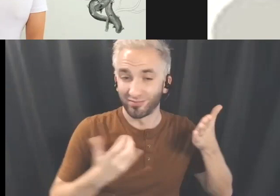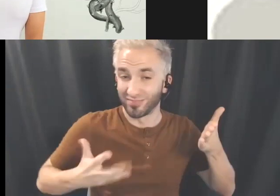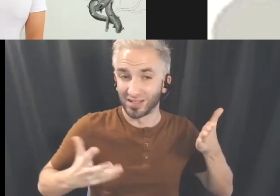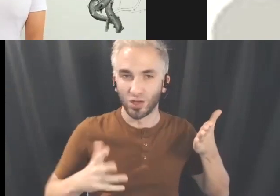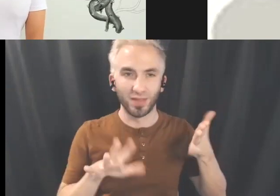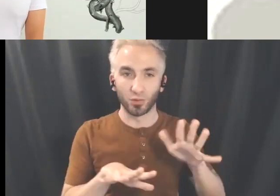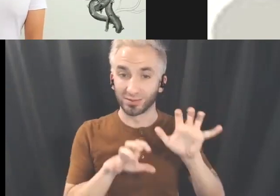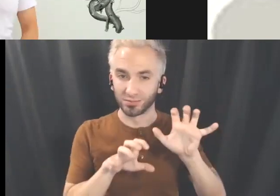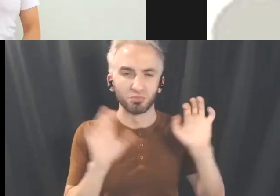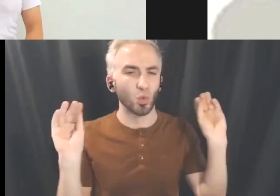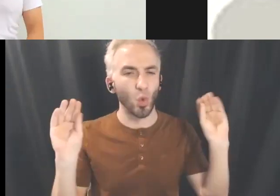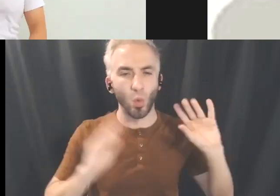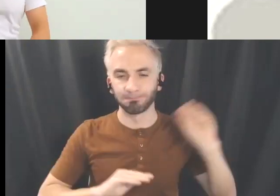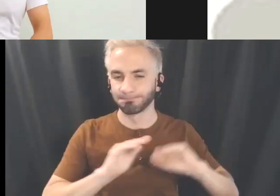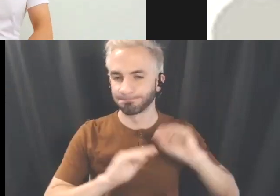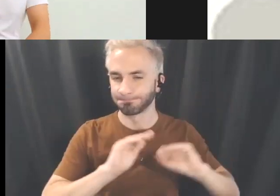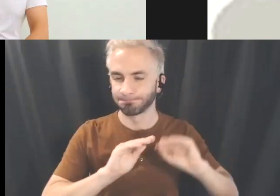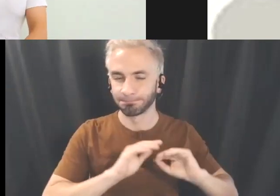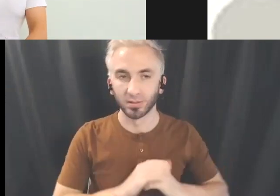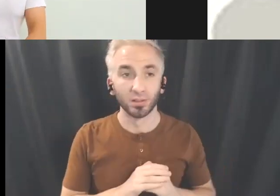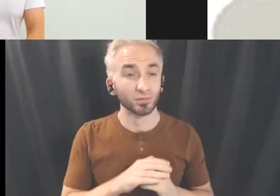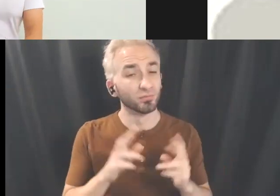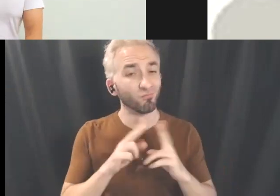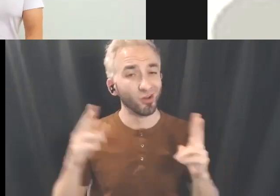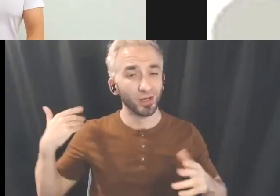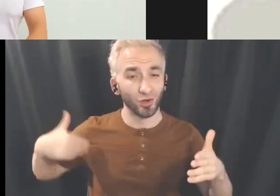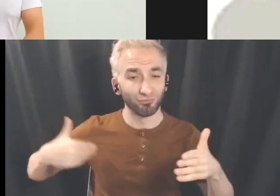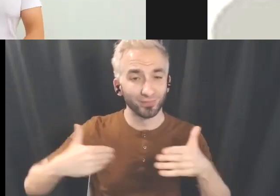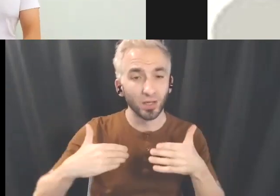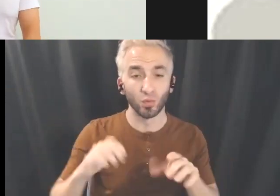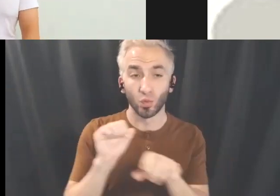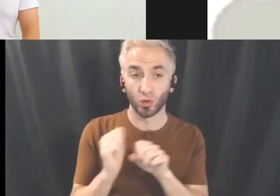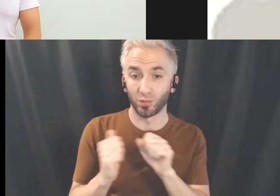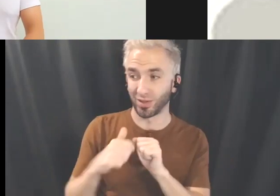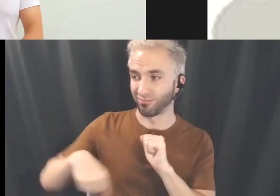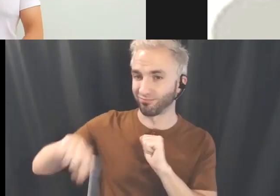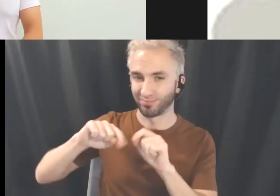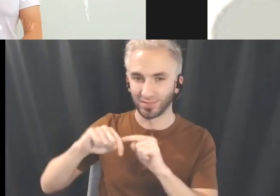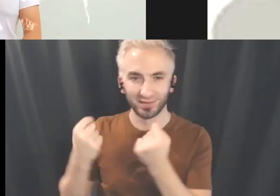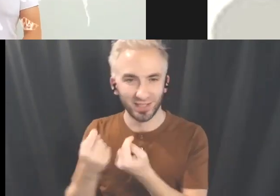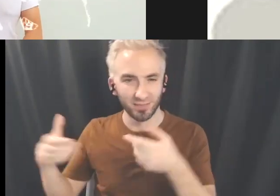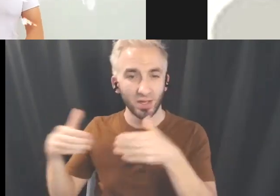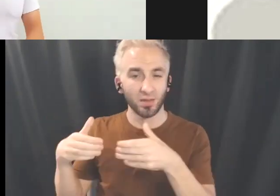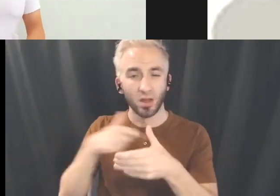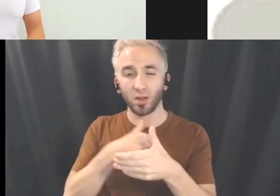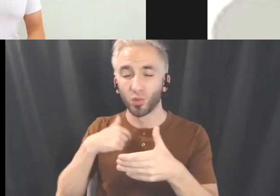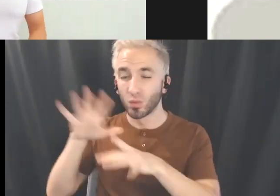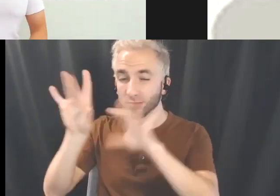still, so no animation applied. So it is really common when working with this team that we mix our medias and different programs together.